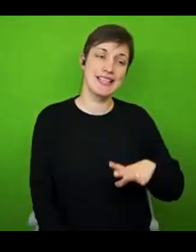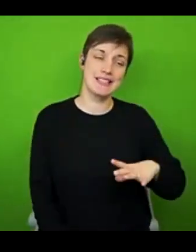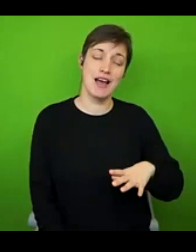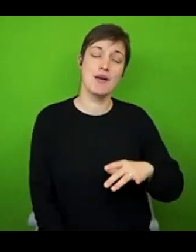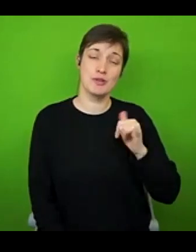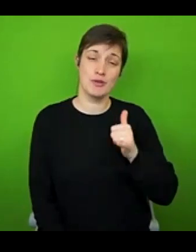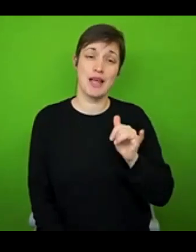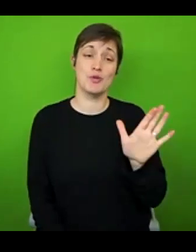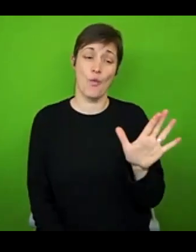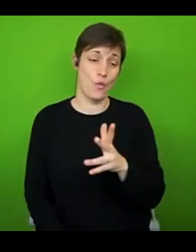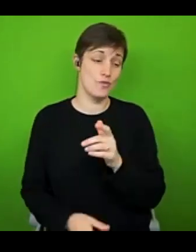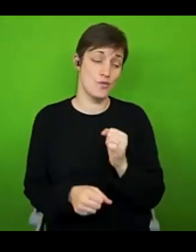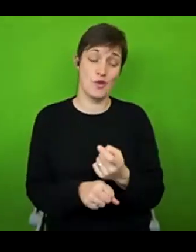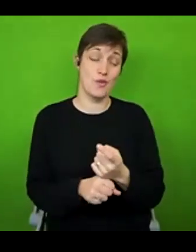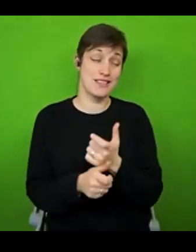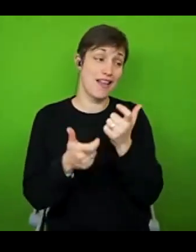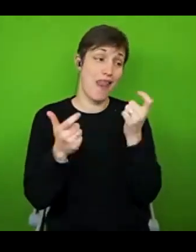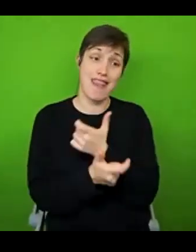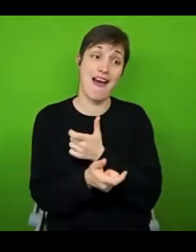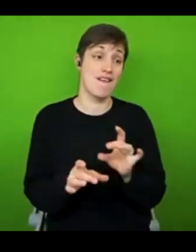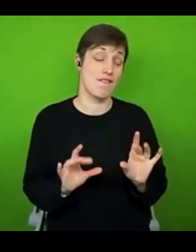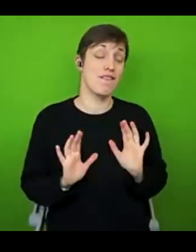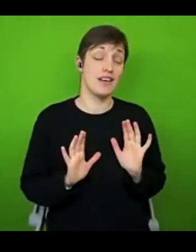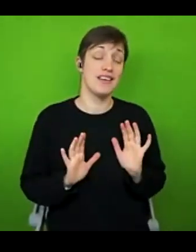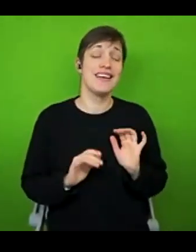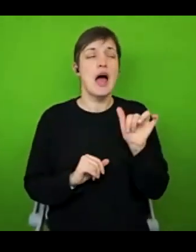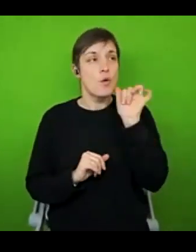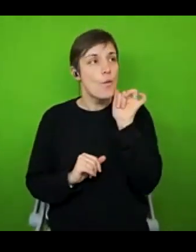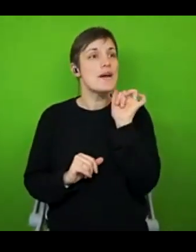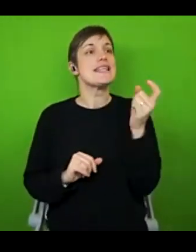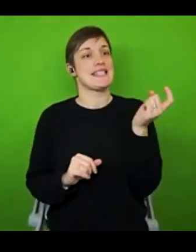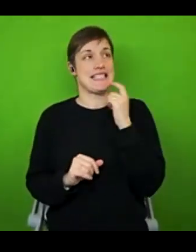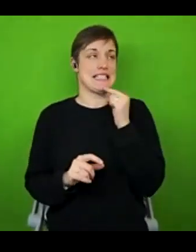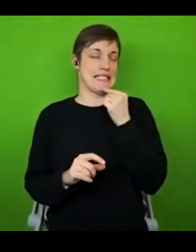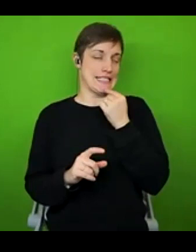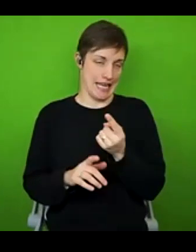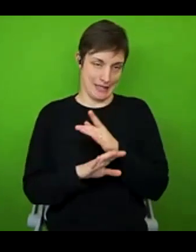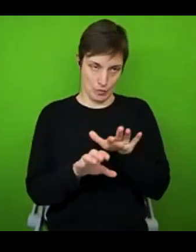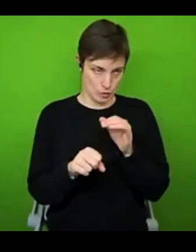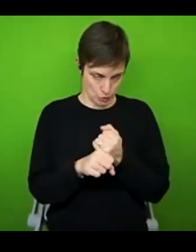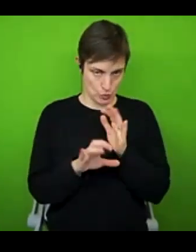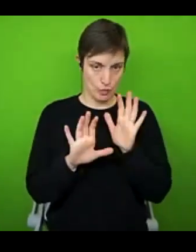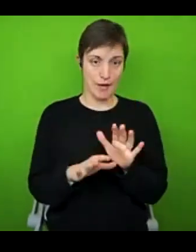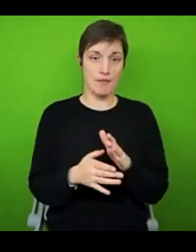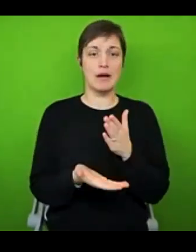find the humour in it, which I know is so much easier said than done. But I'm sure you'll collect some fantastic stories